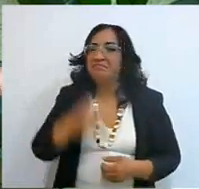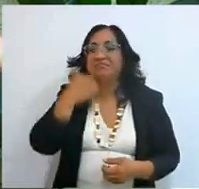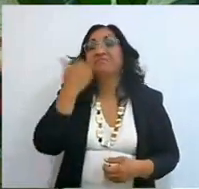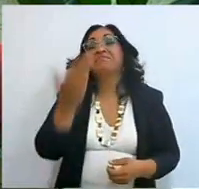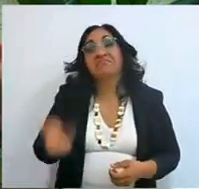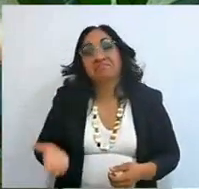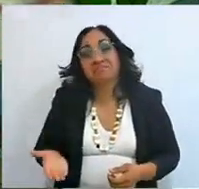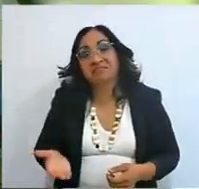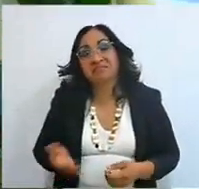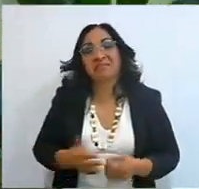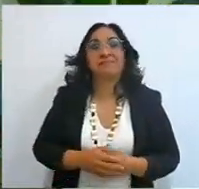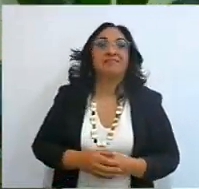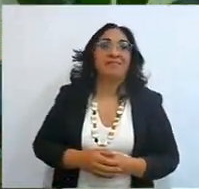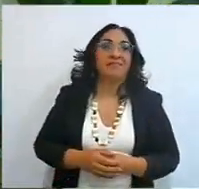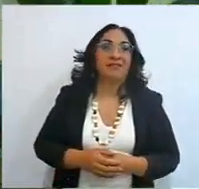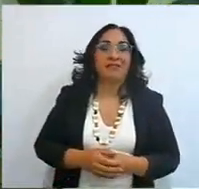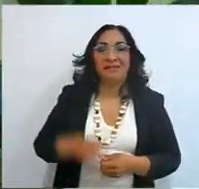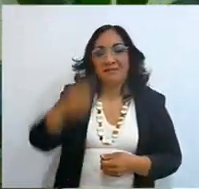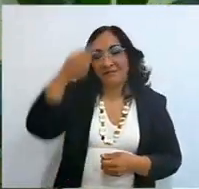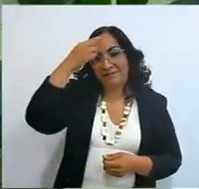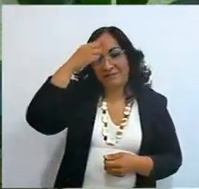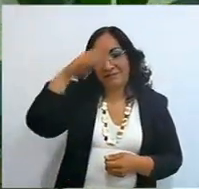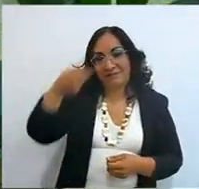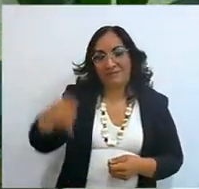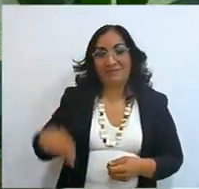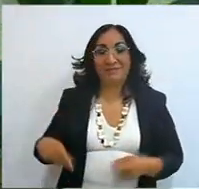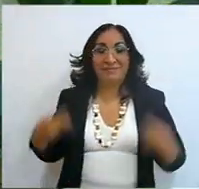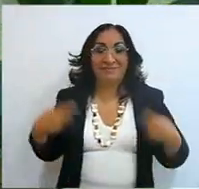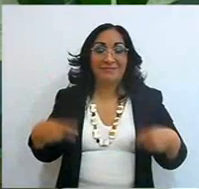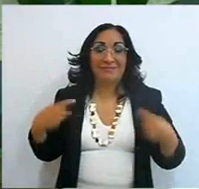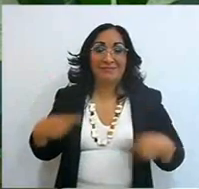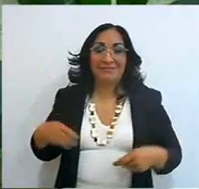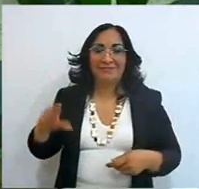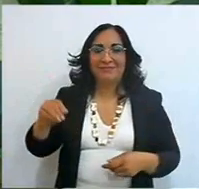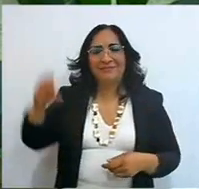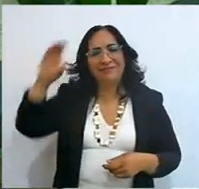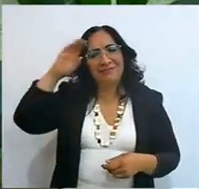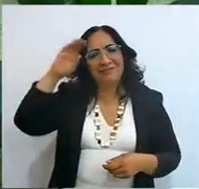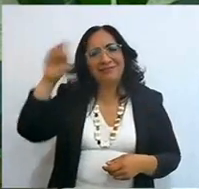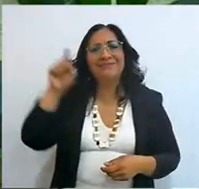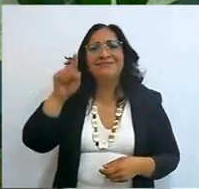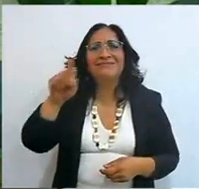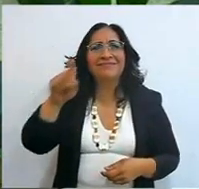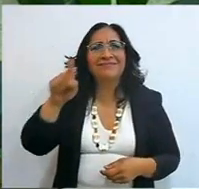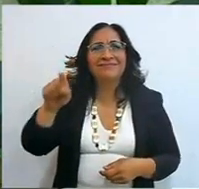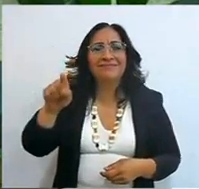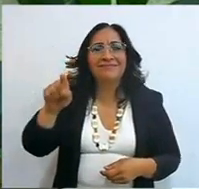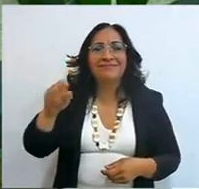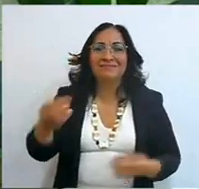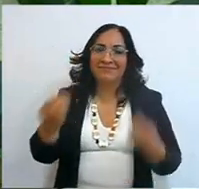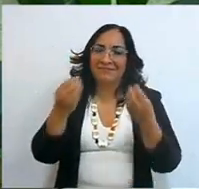thank you, for those who don't know the bible, this is the bible huh, and here look, there are a lot of letters,